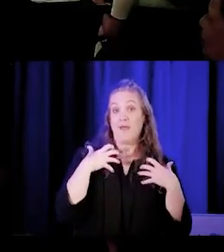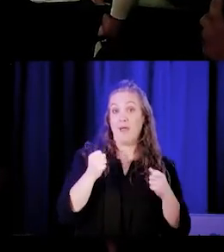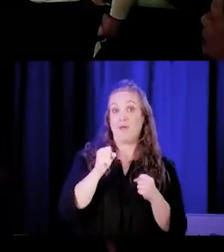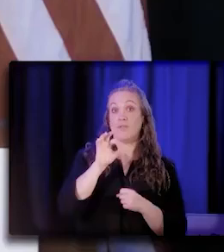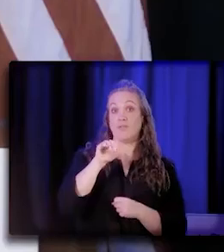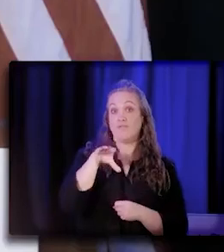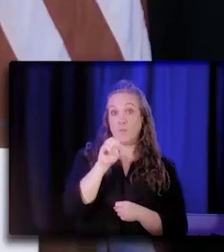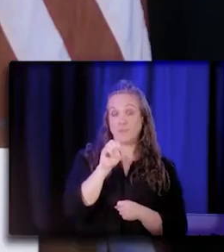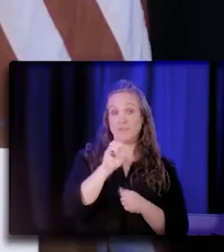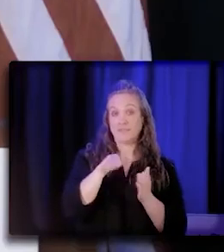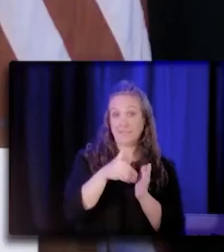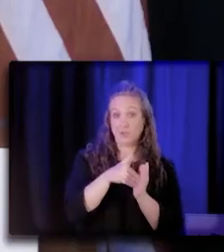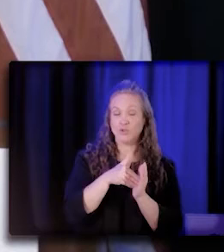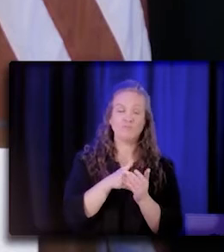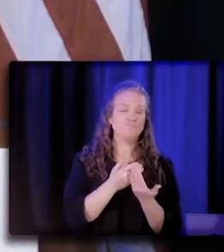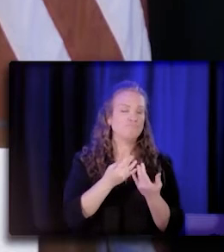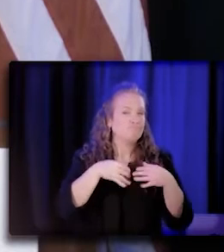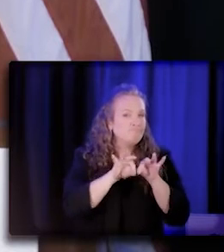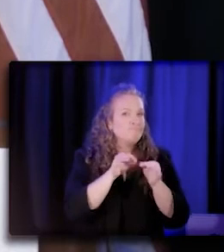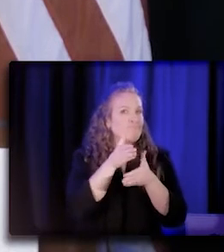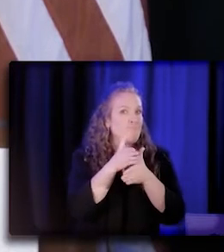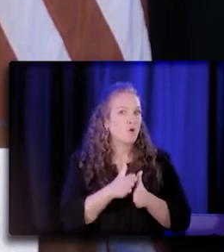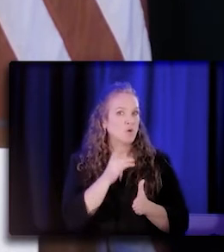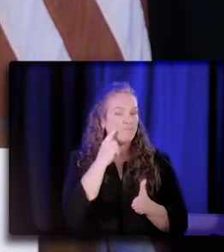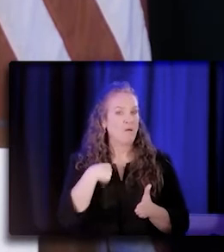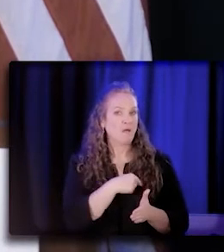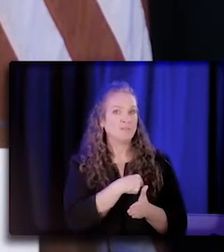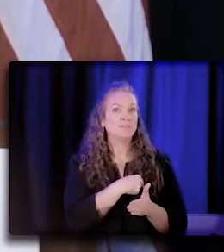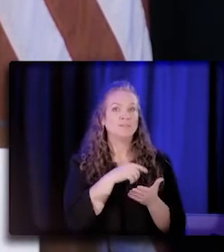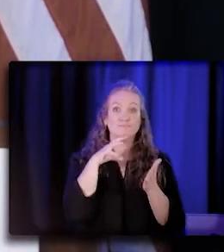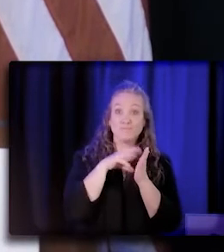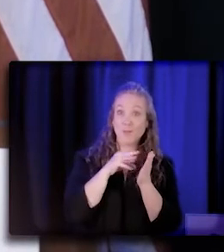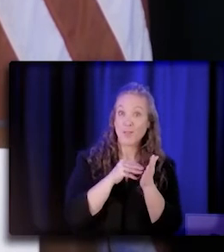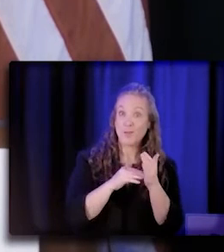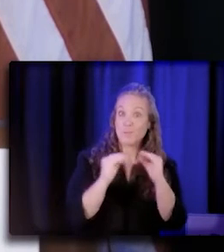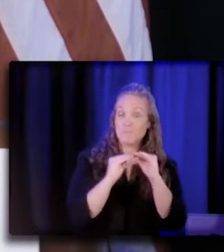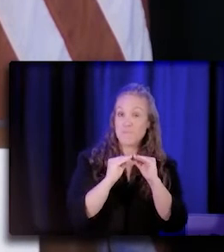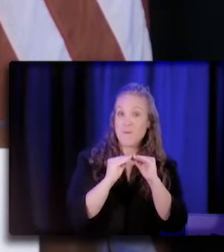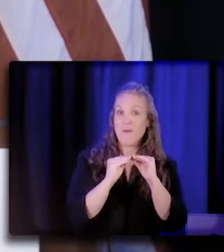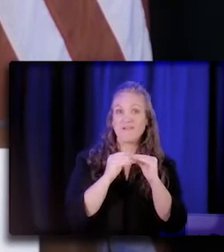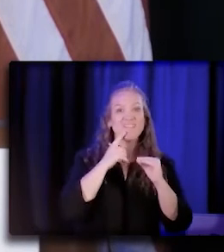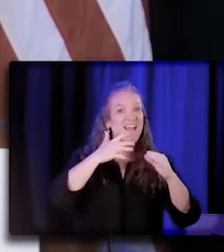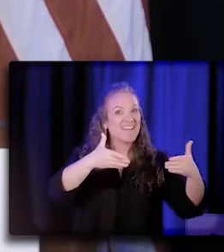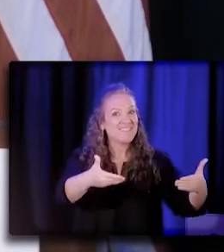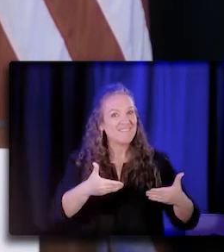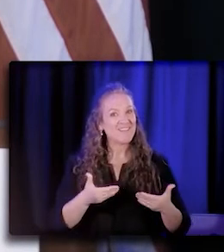has been a critical partner of ours in learning more, and I invite you to the stage, Jackie,